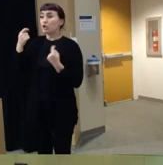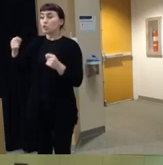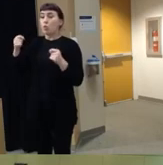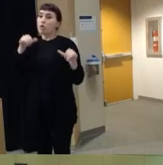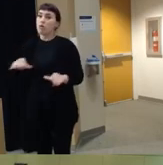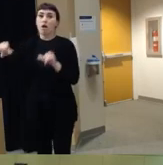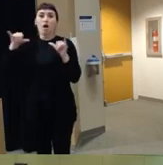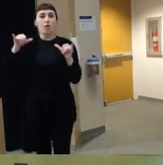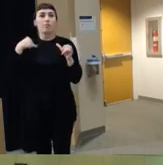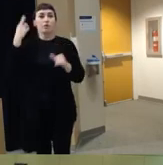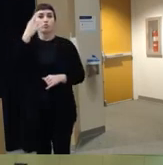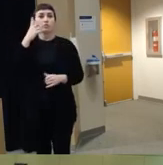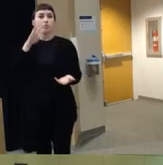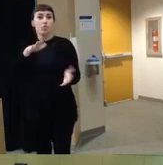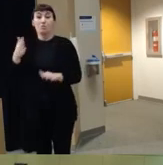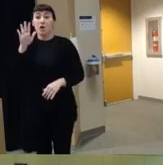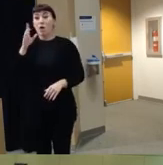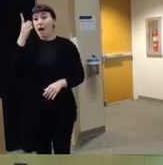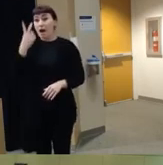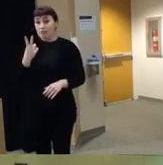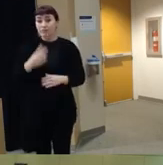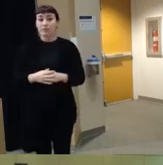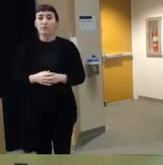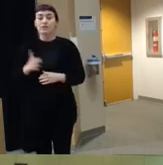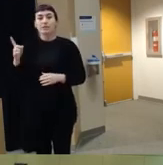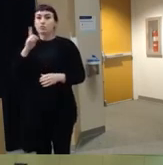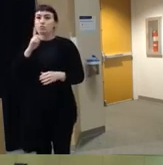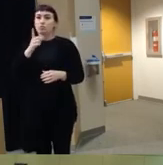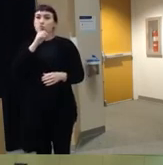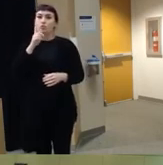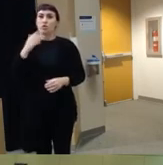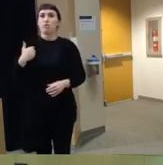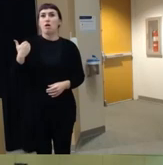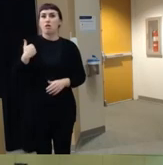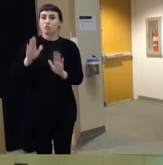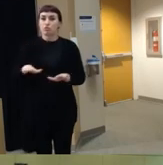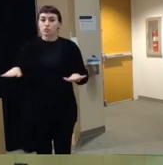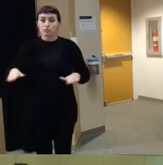roughly half of them um this was particularly true for really young children um among older